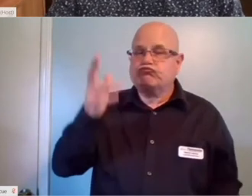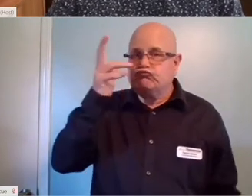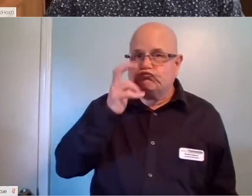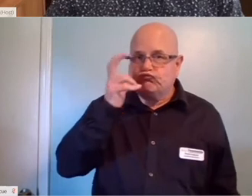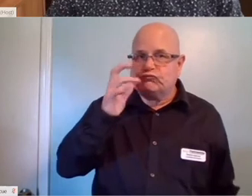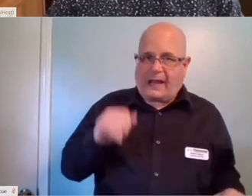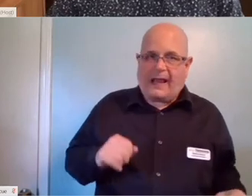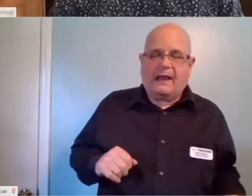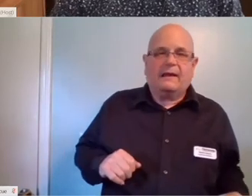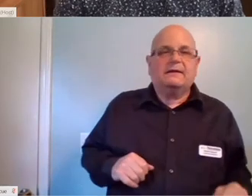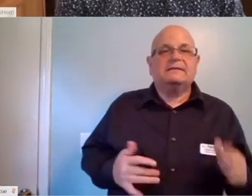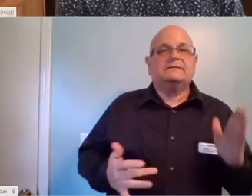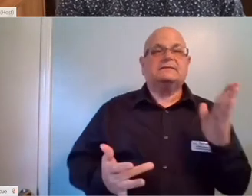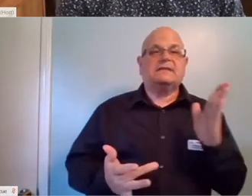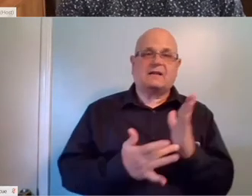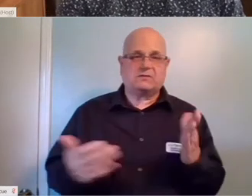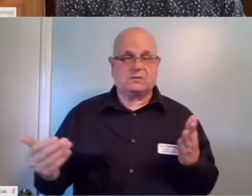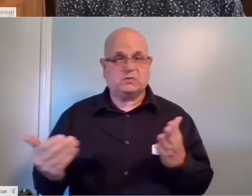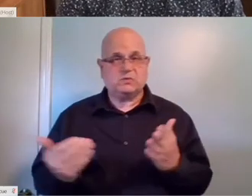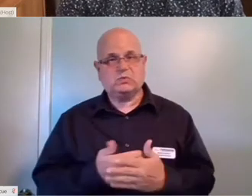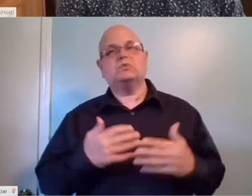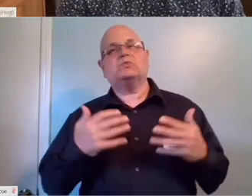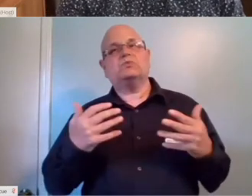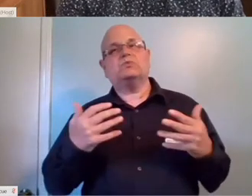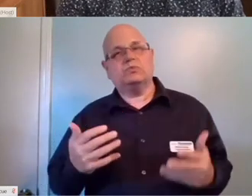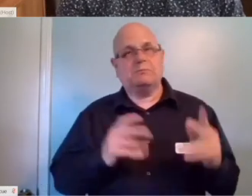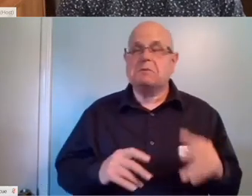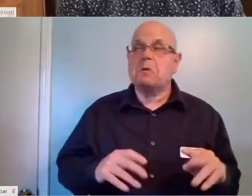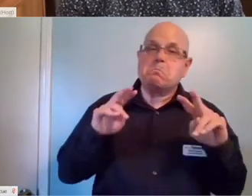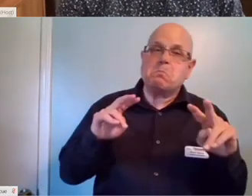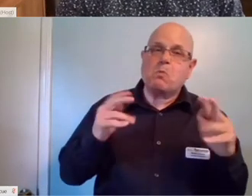As far as technologies that are coming out that people should be looking out for, I know